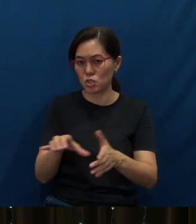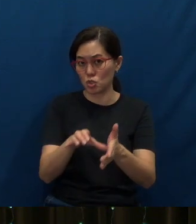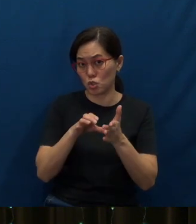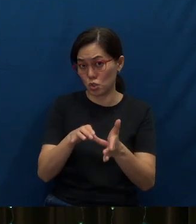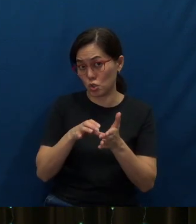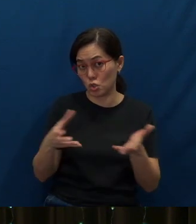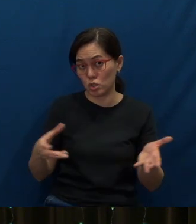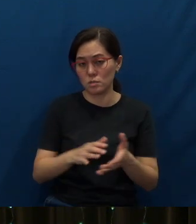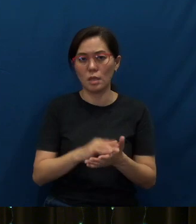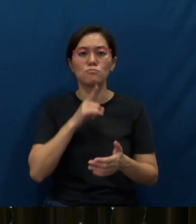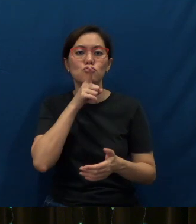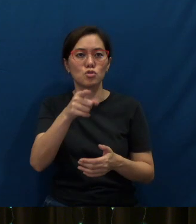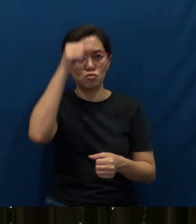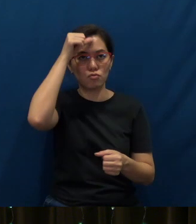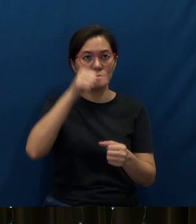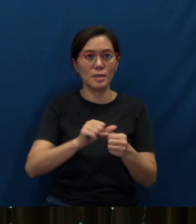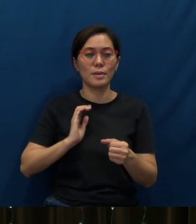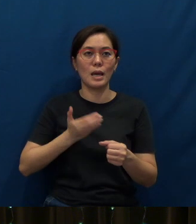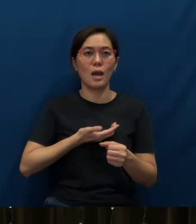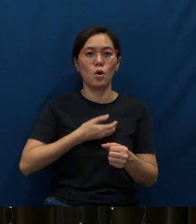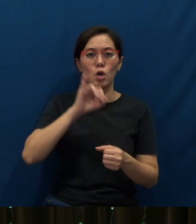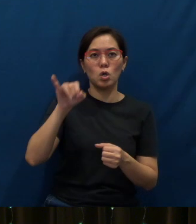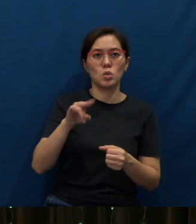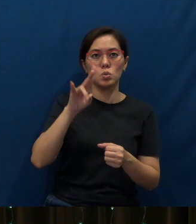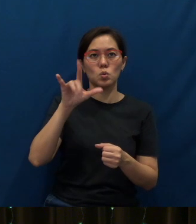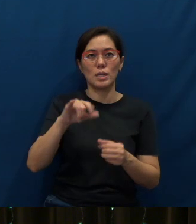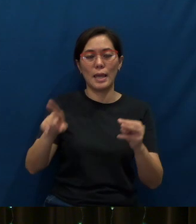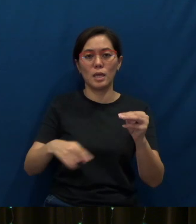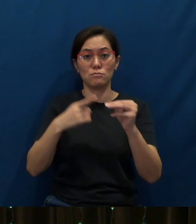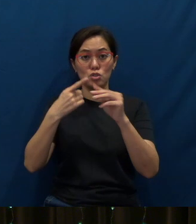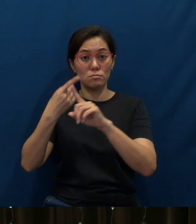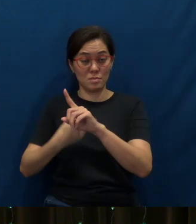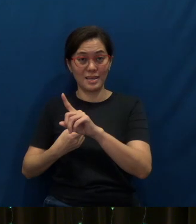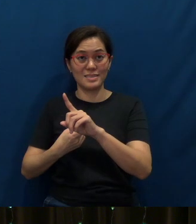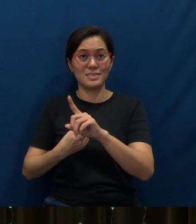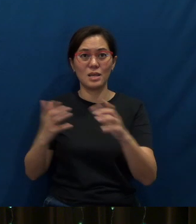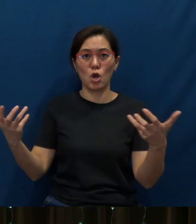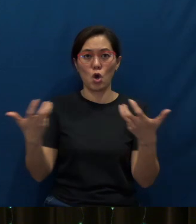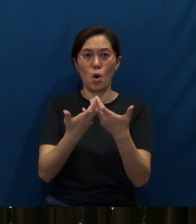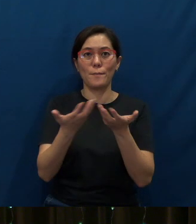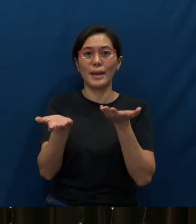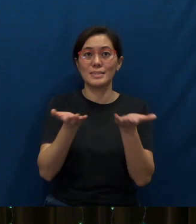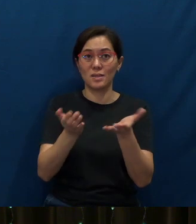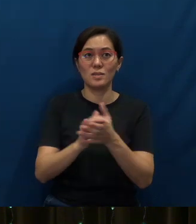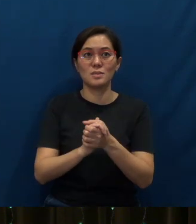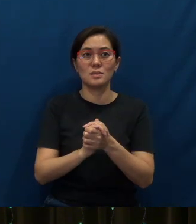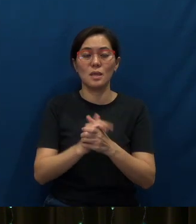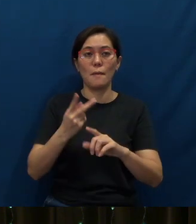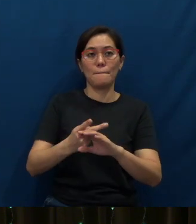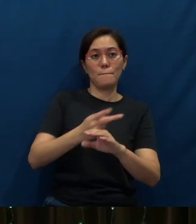I'm sure you remember our July Missions Month, our combined services, pre-COVID of course,